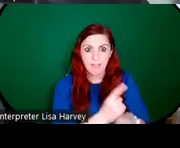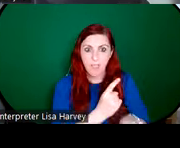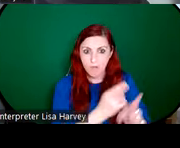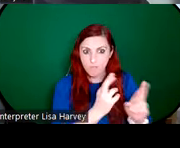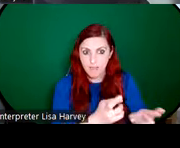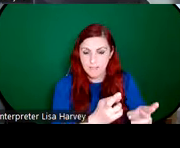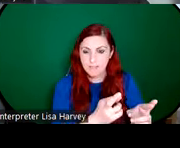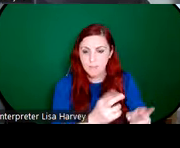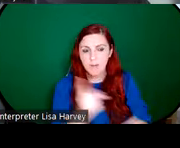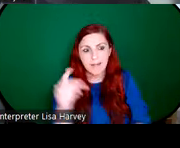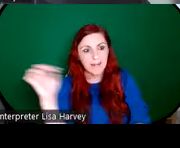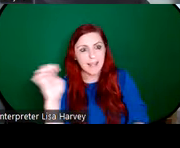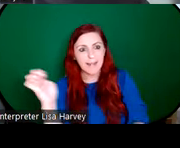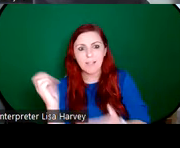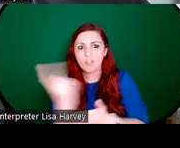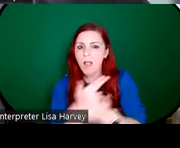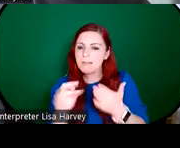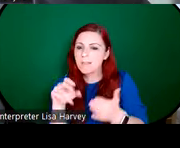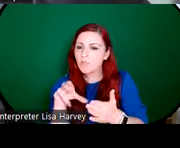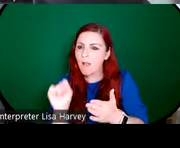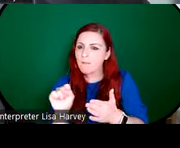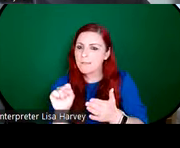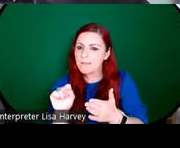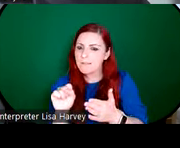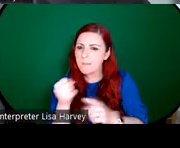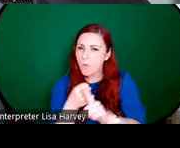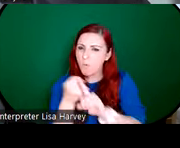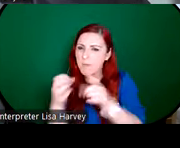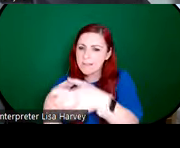English Arts and Crafts movement was also a really important source of